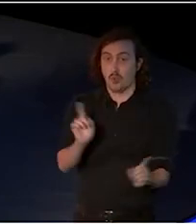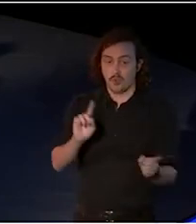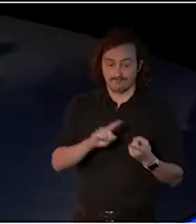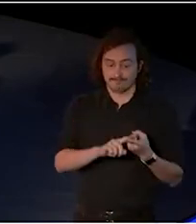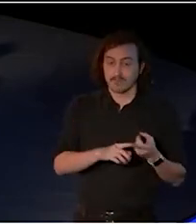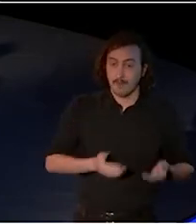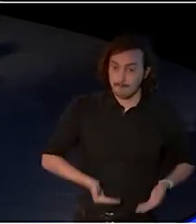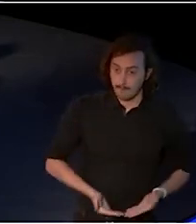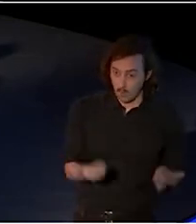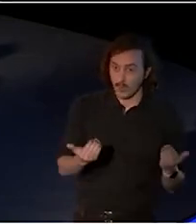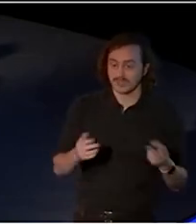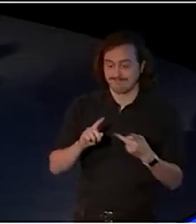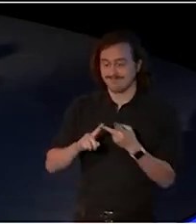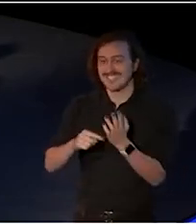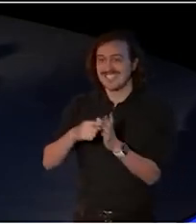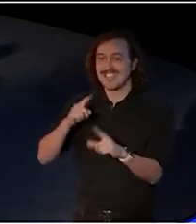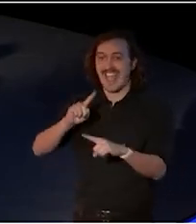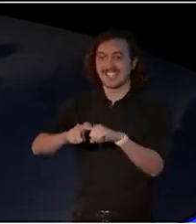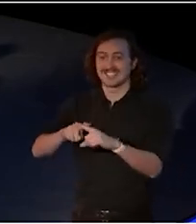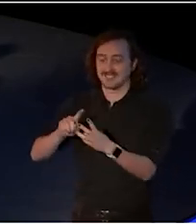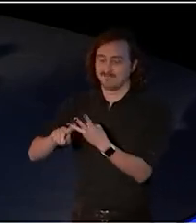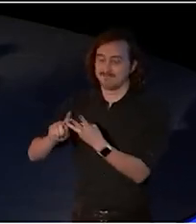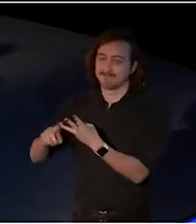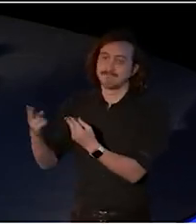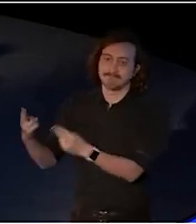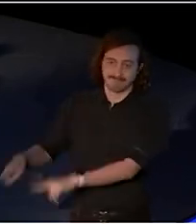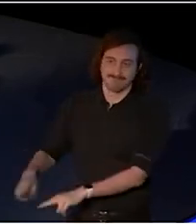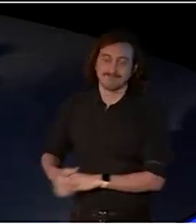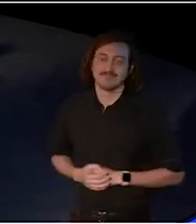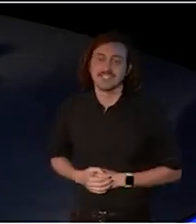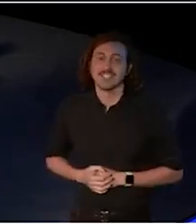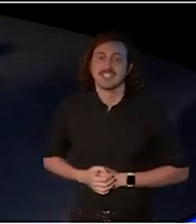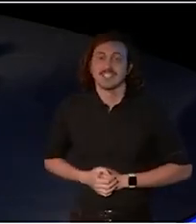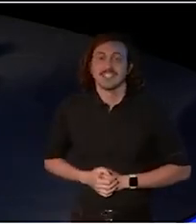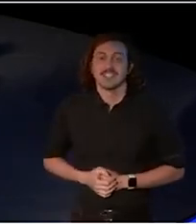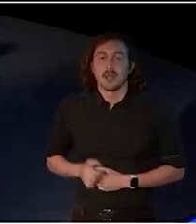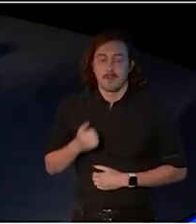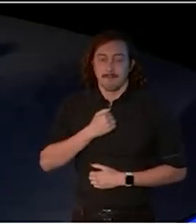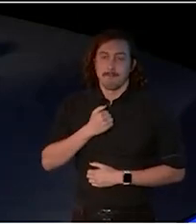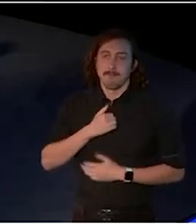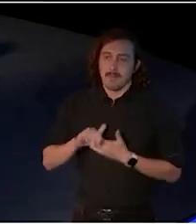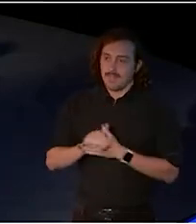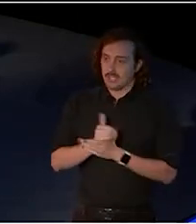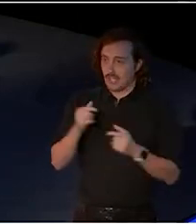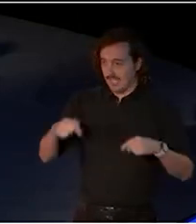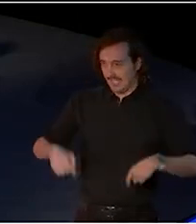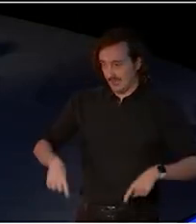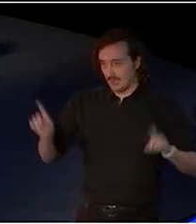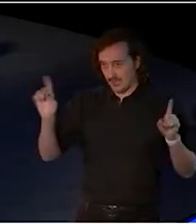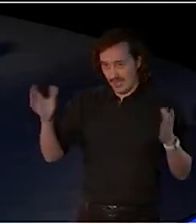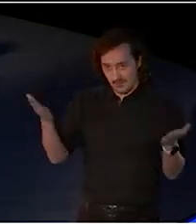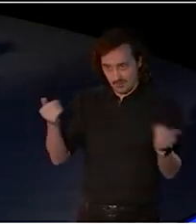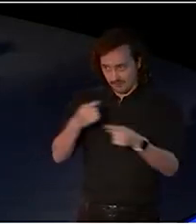It's an honour and a pleasure to be here today to welcome one and all to Gadigal.